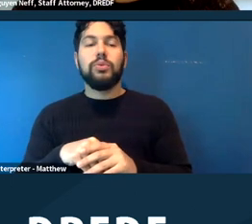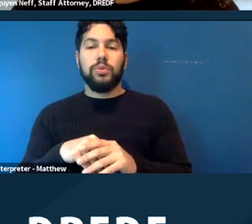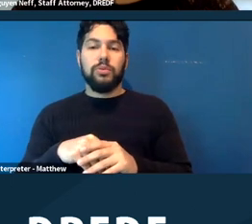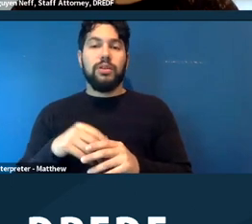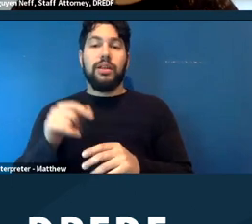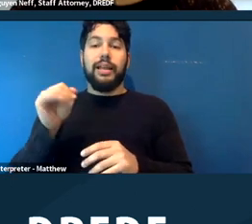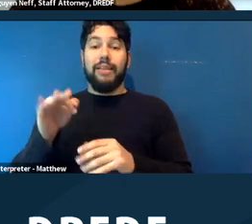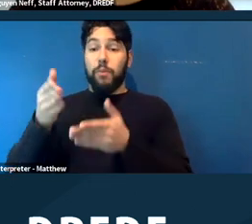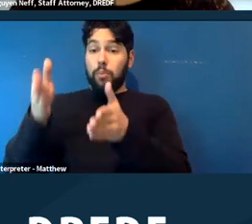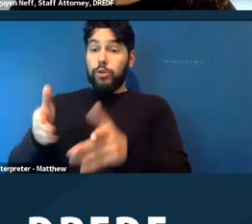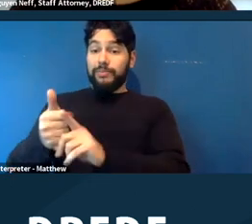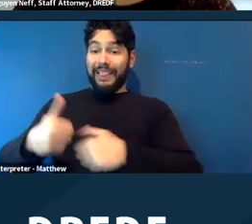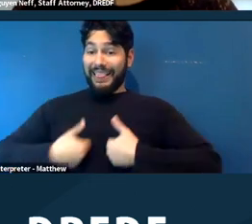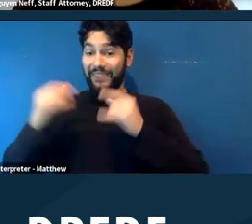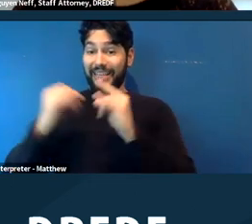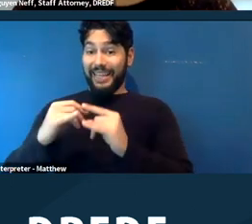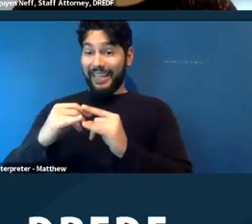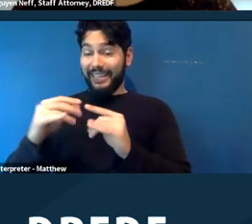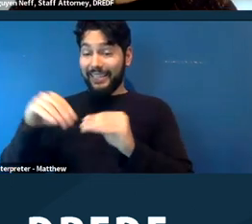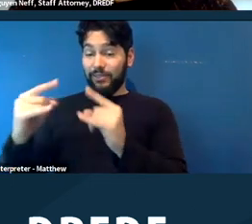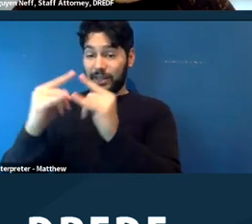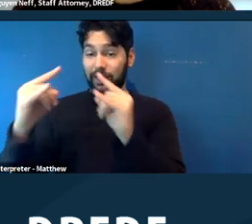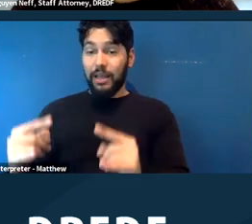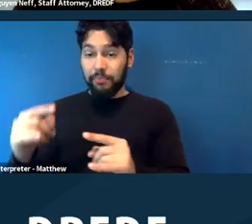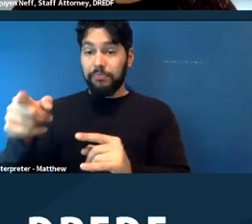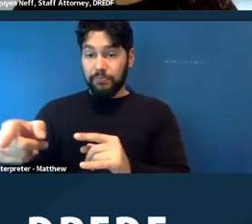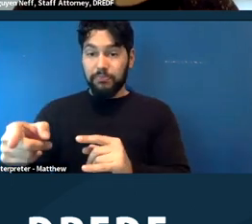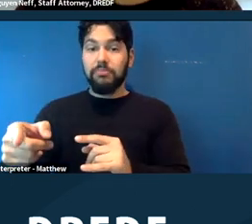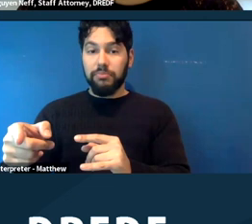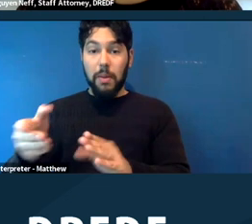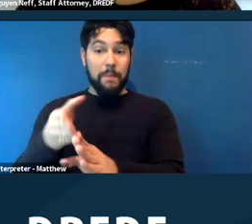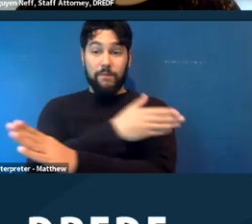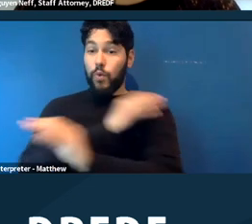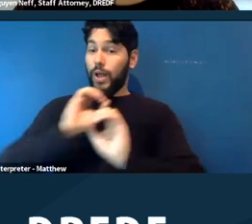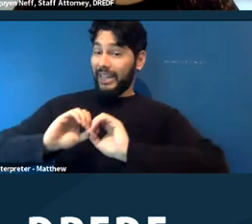an encampment, before an encampment is cleared, they should be receiving some sort of notice of